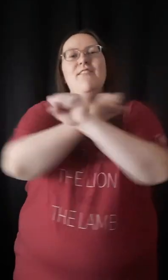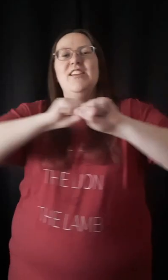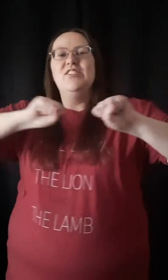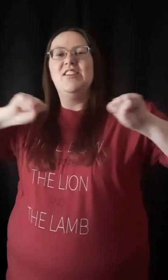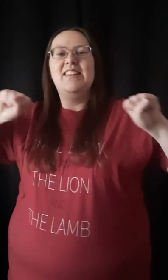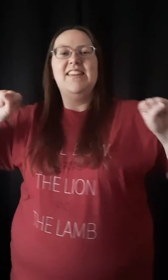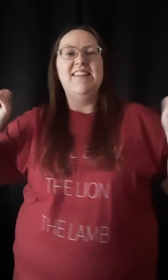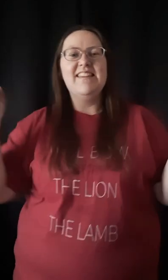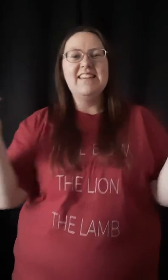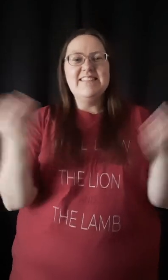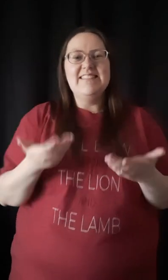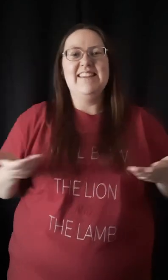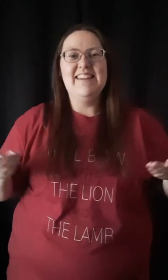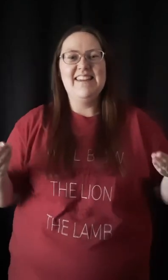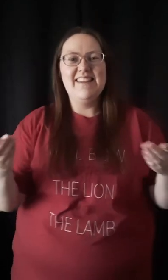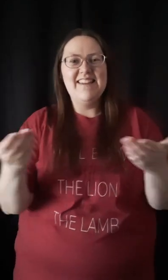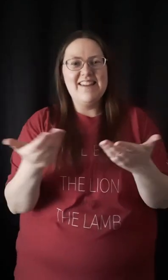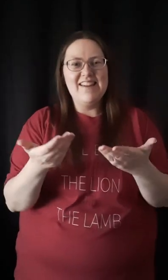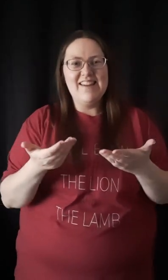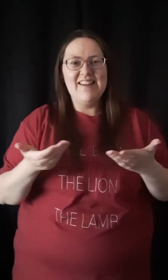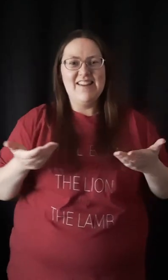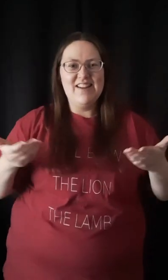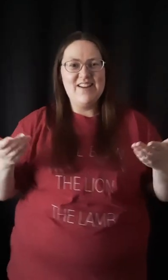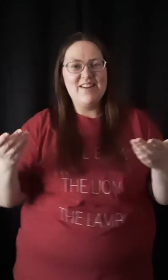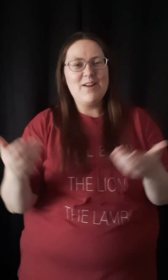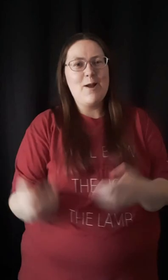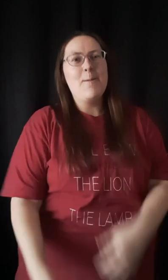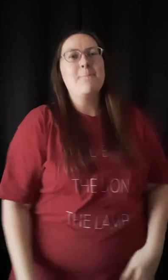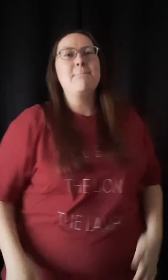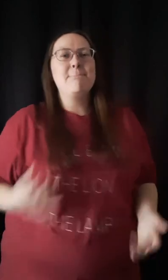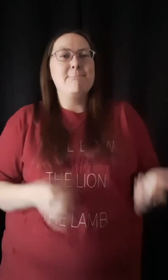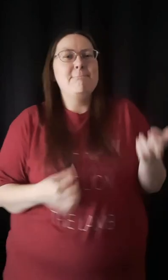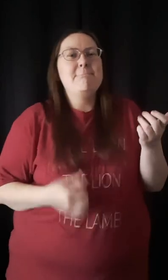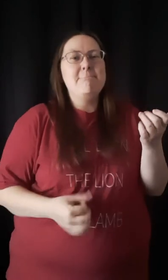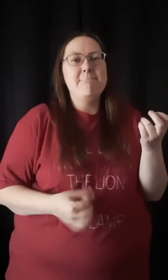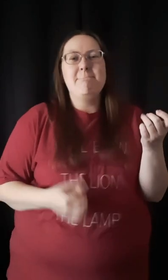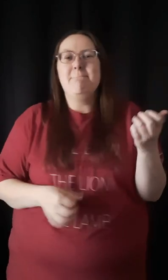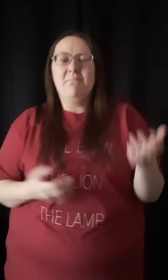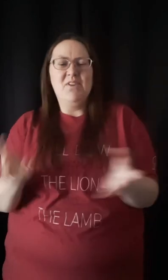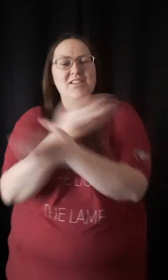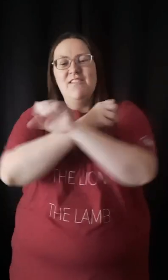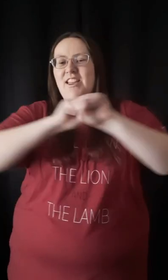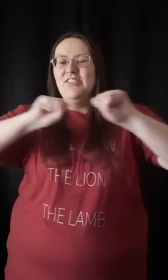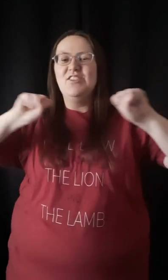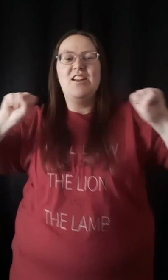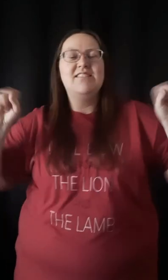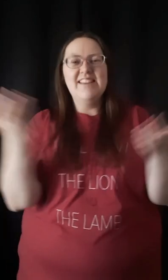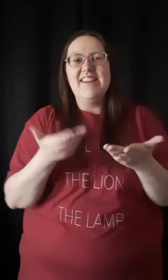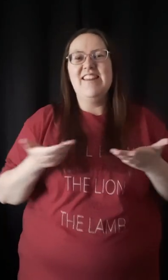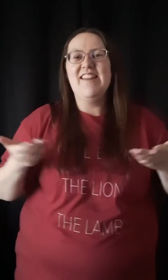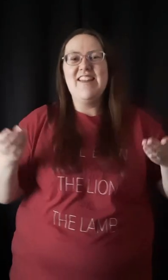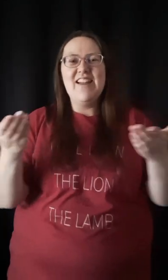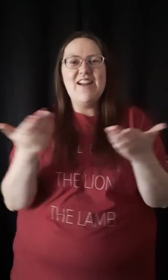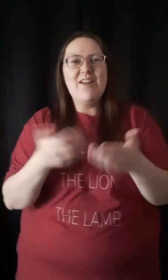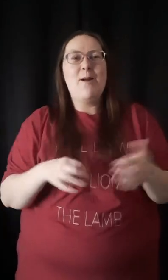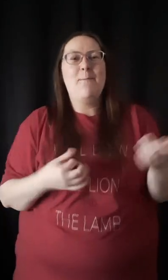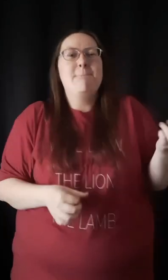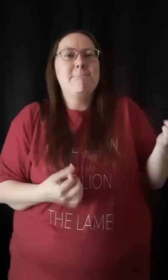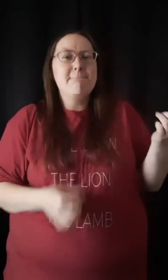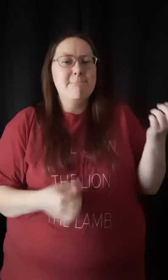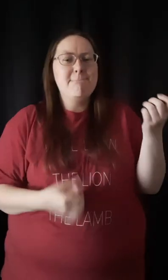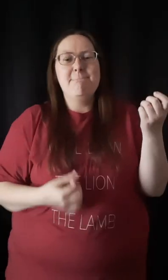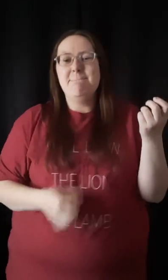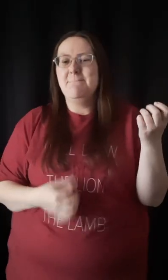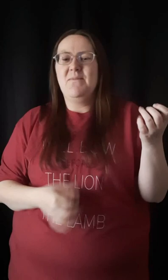Salvation is here